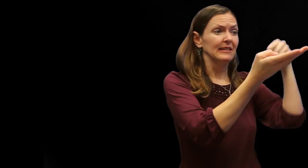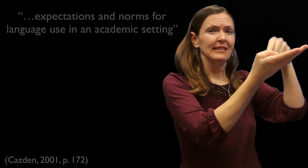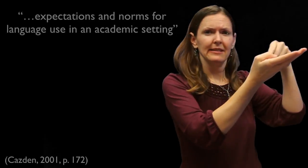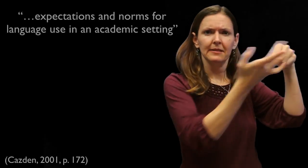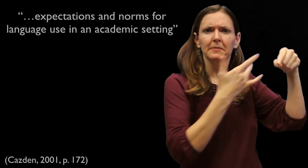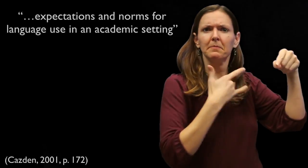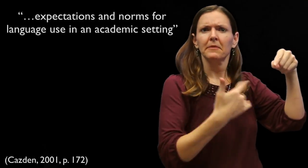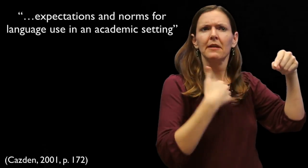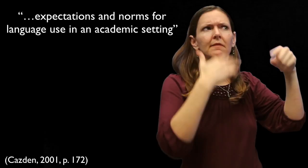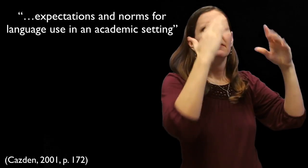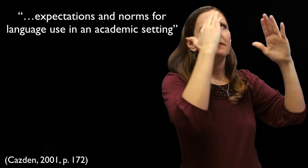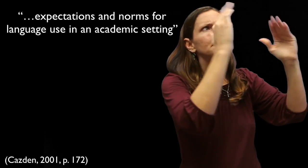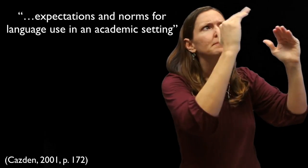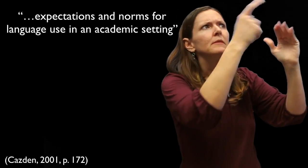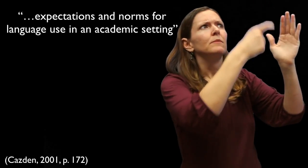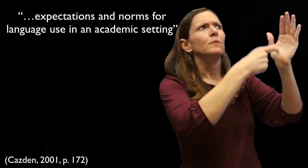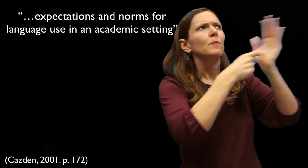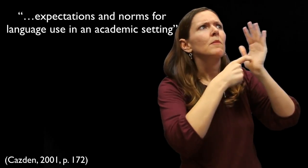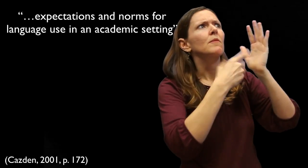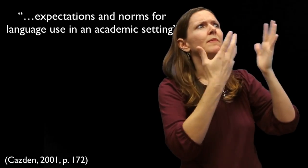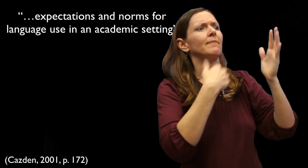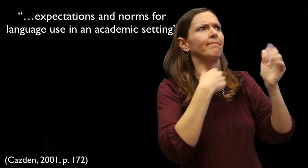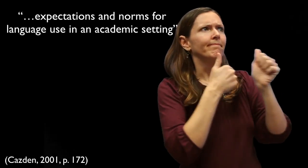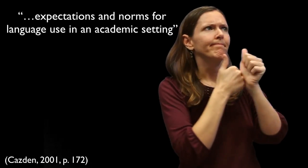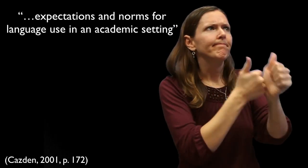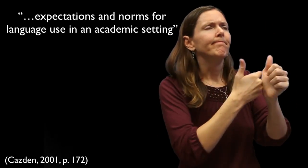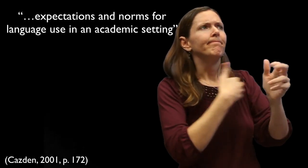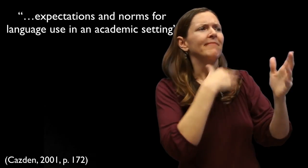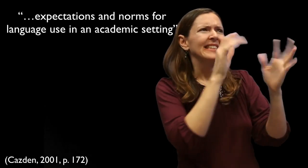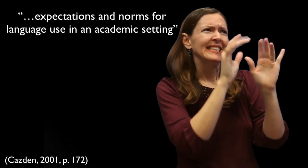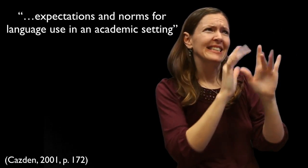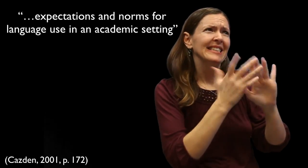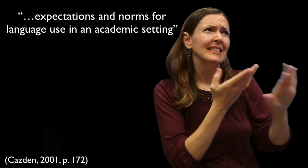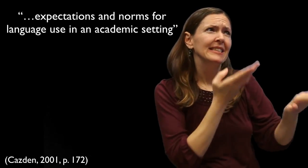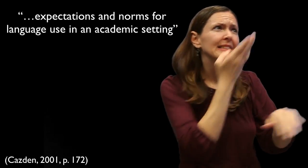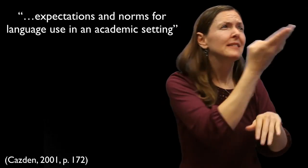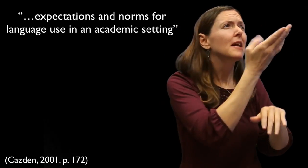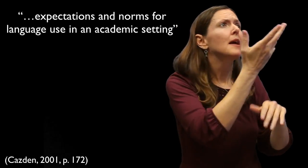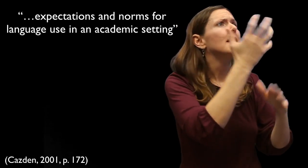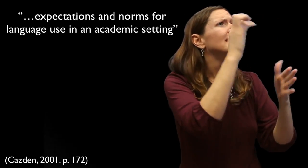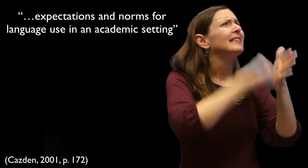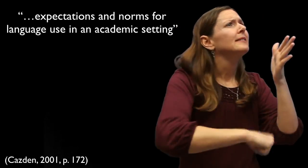There are expectations you are expected to follow for your submissions. [Text: "...expectations and norms for language use in an academic setting" (Cazden, 2001, p. 172)]